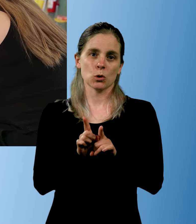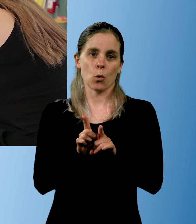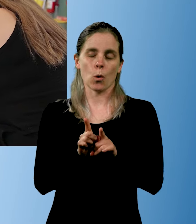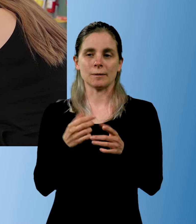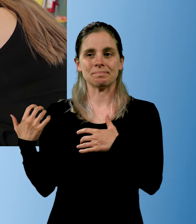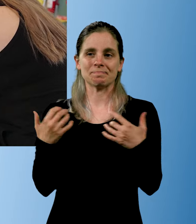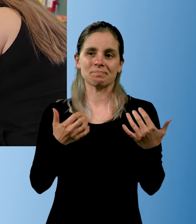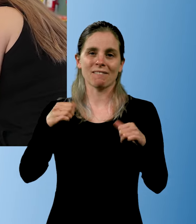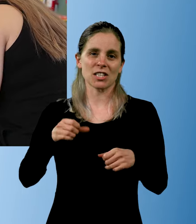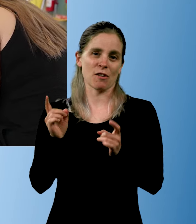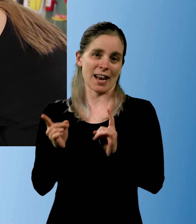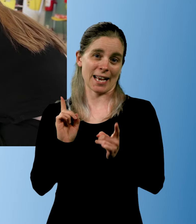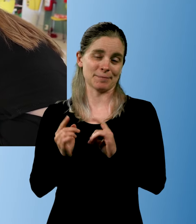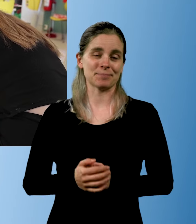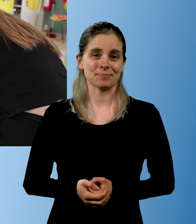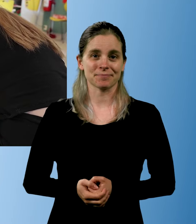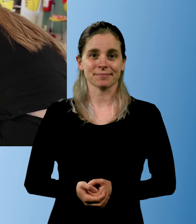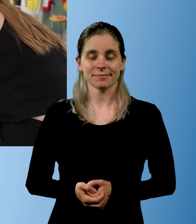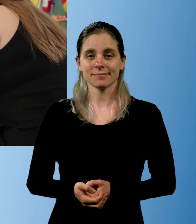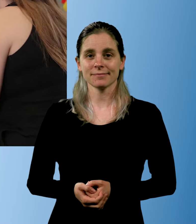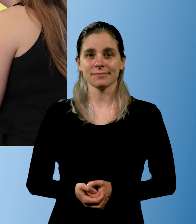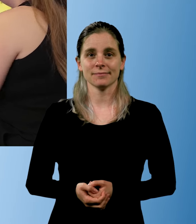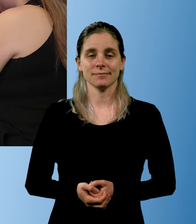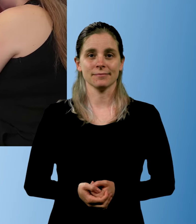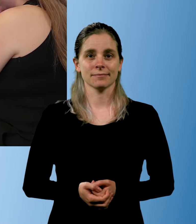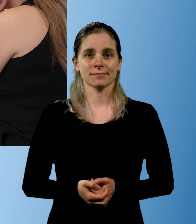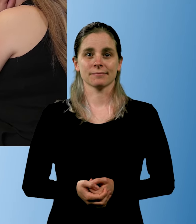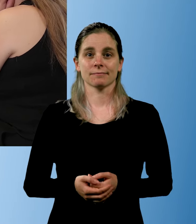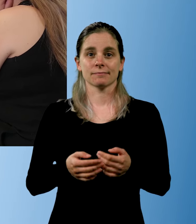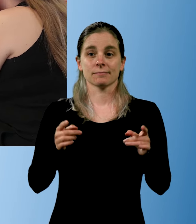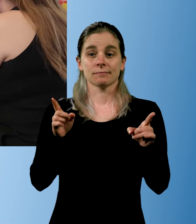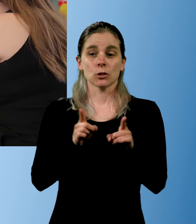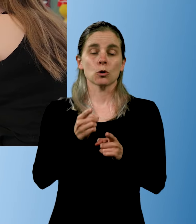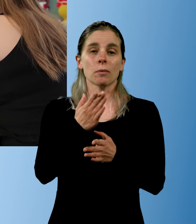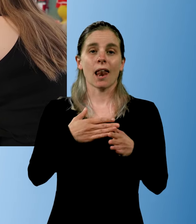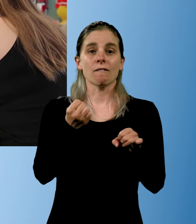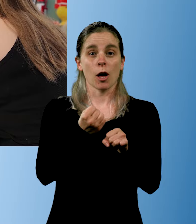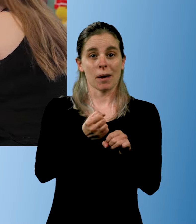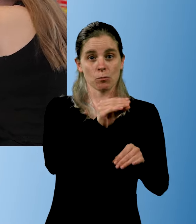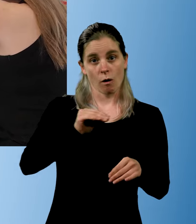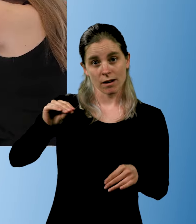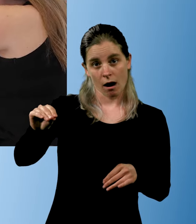So that's a difficult choice. As a part of the transition,-